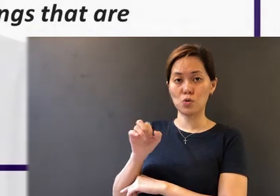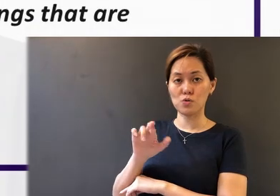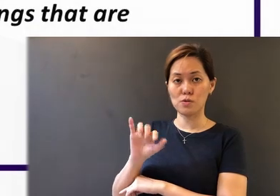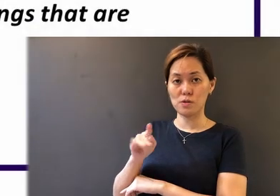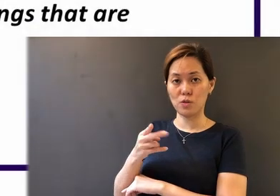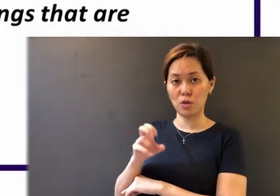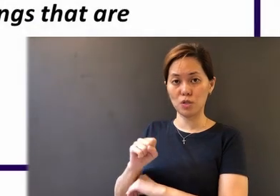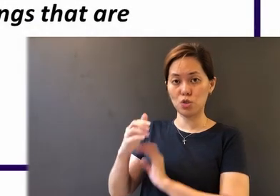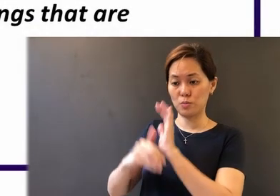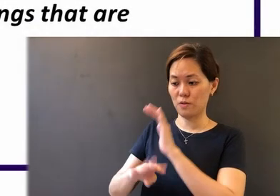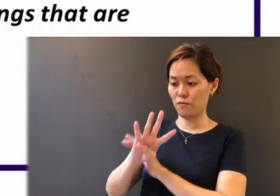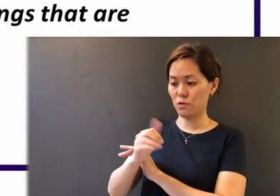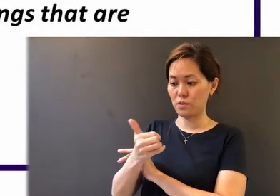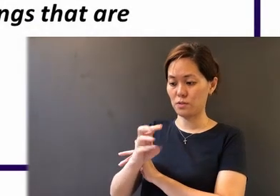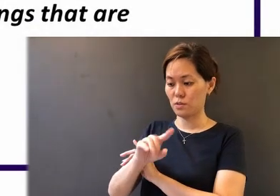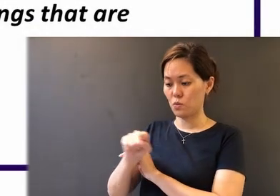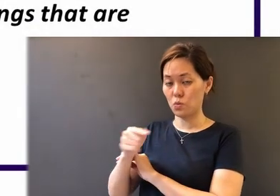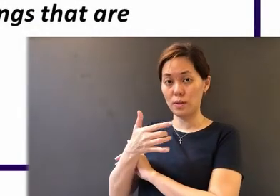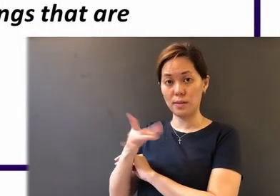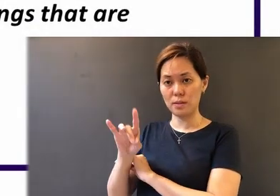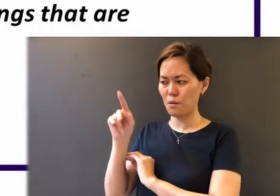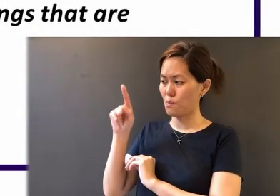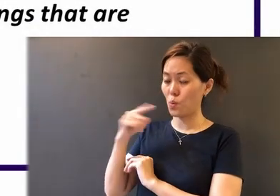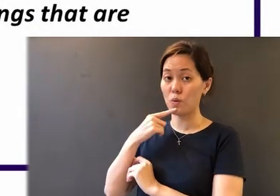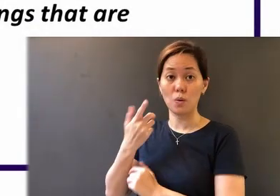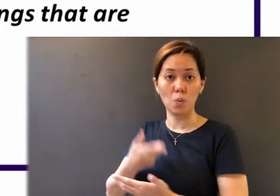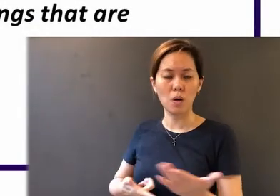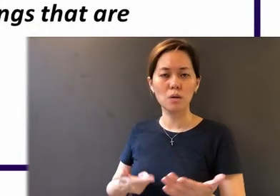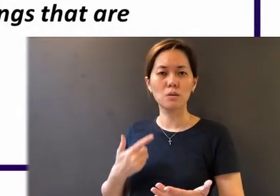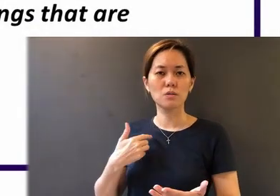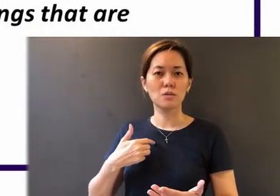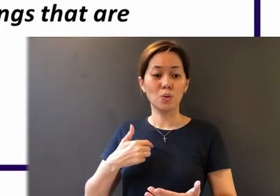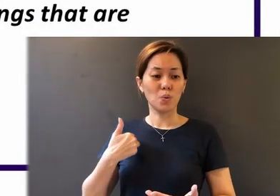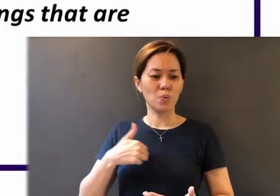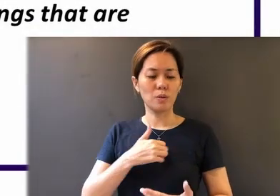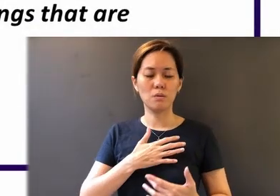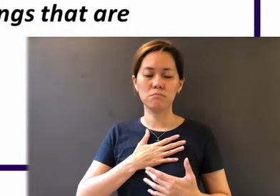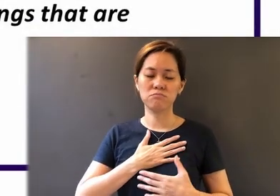Paul says, "So we do not lose heart.